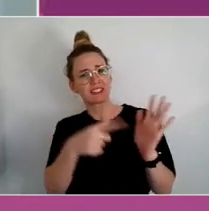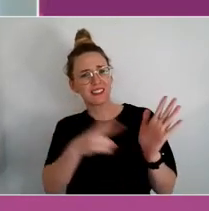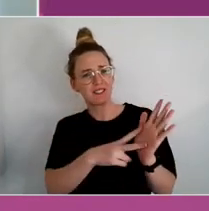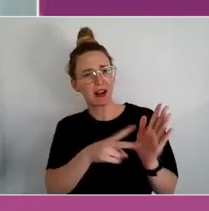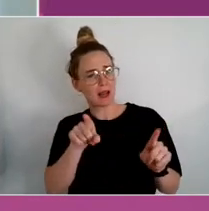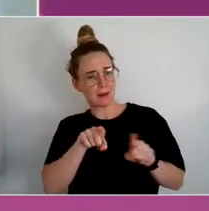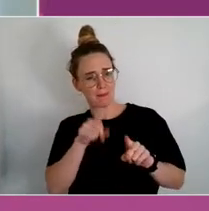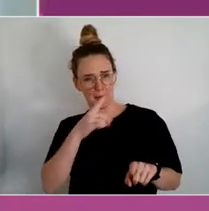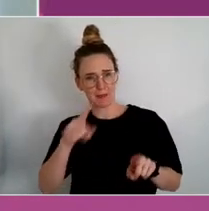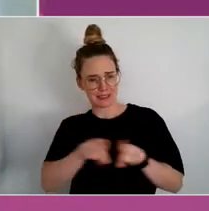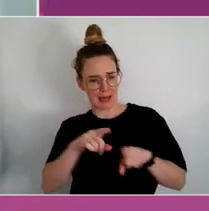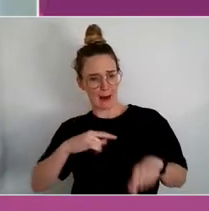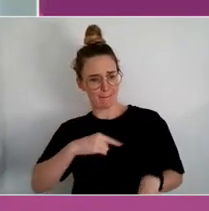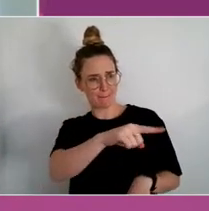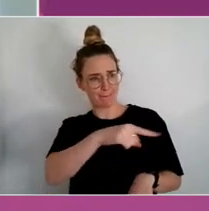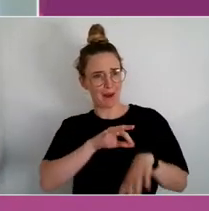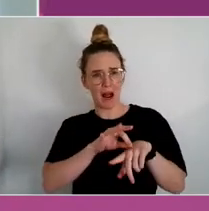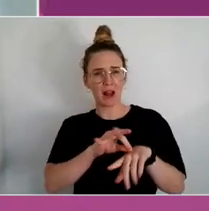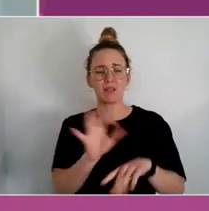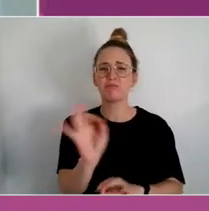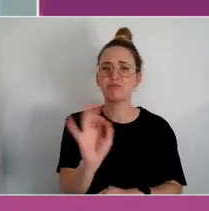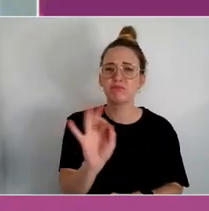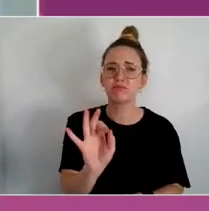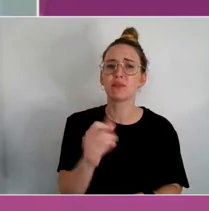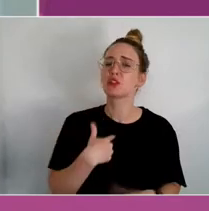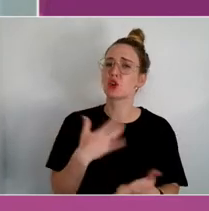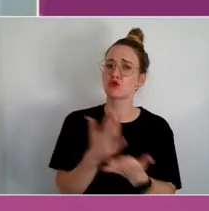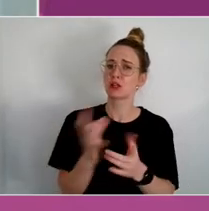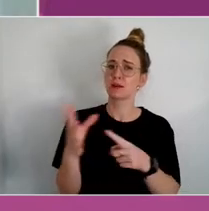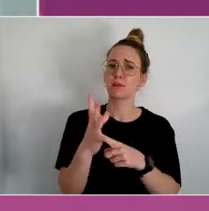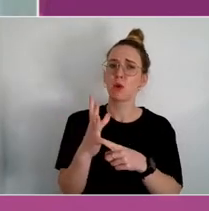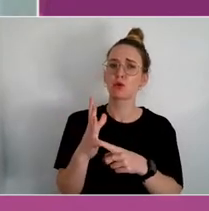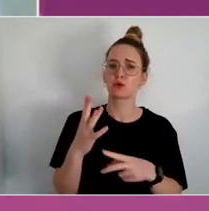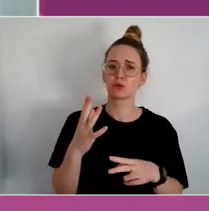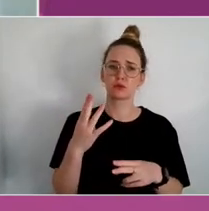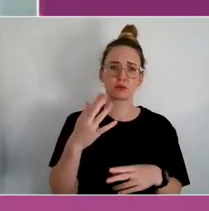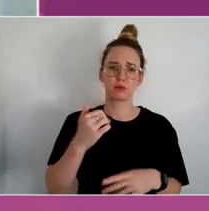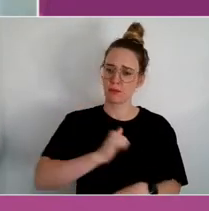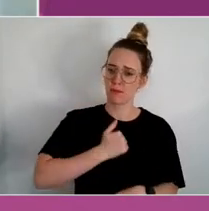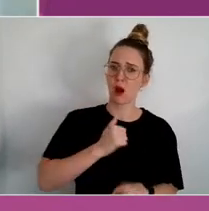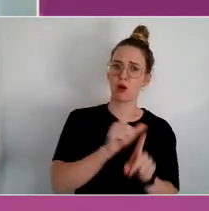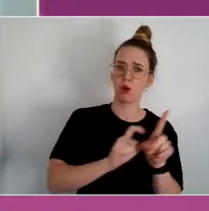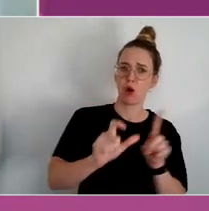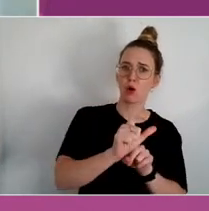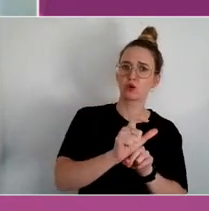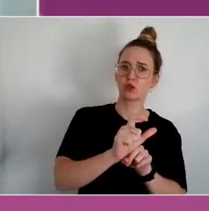That's also extremely important, that my culture is reflected back to me.